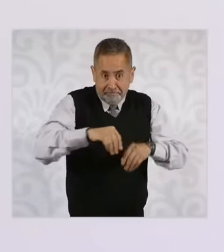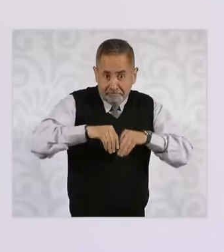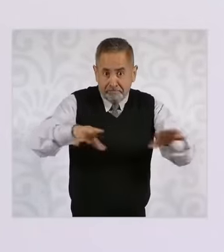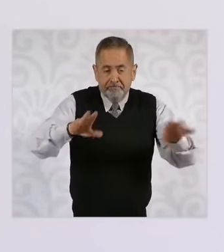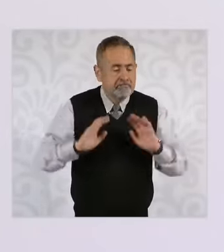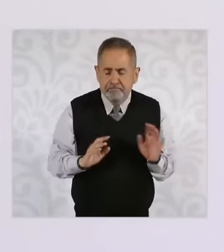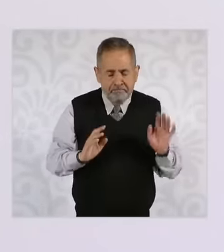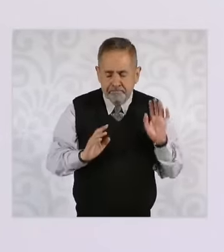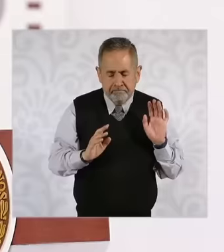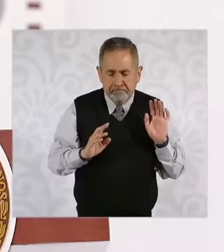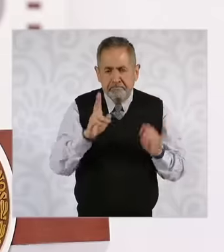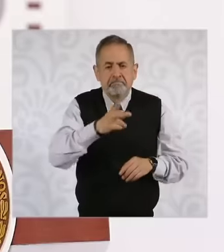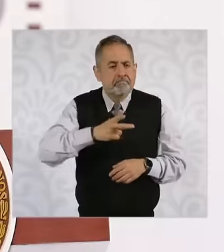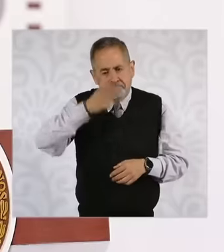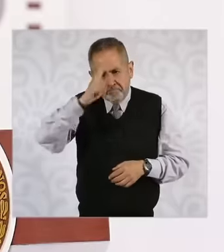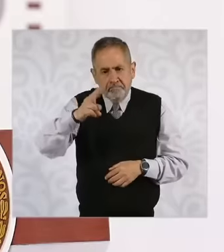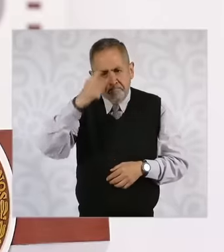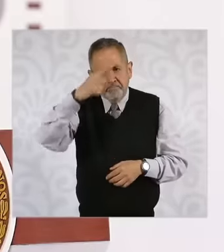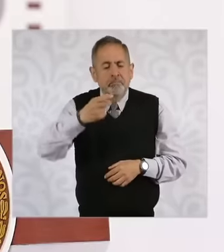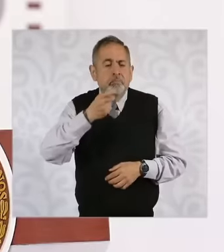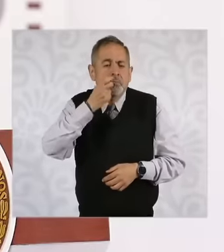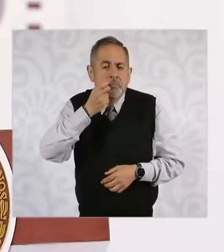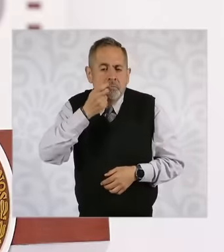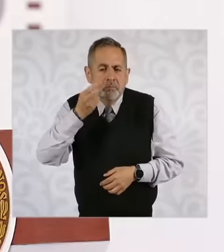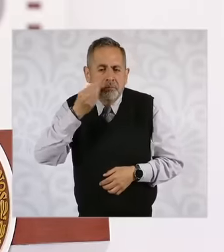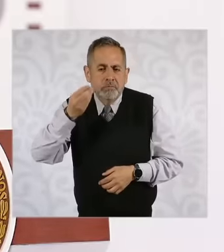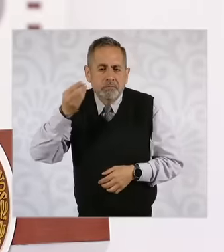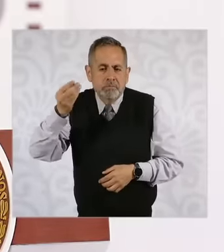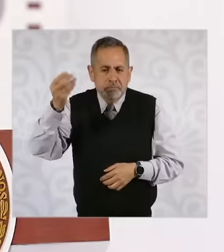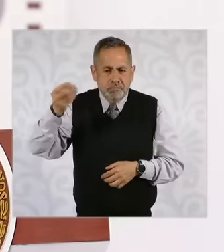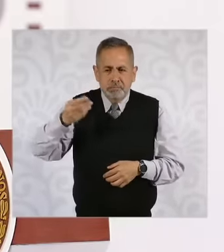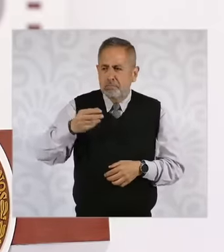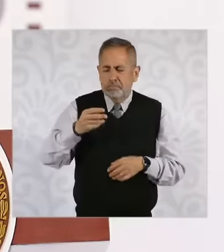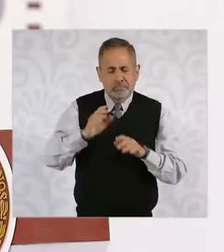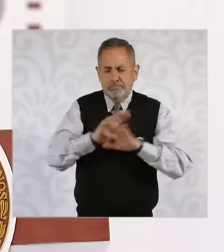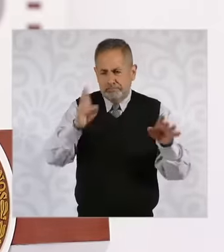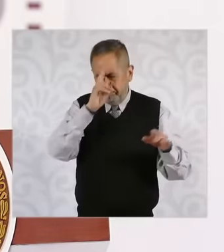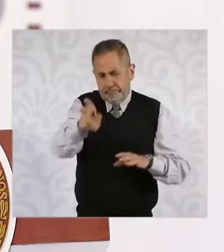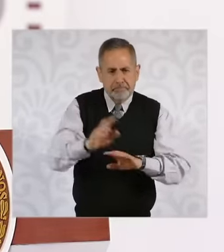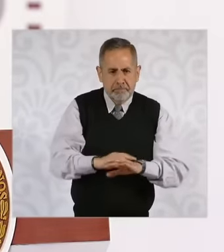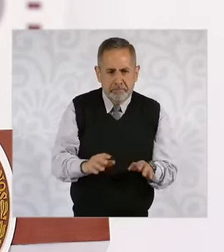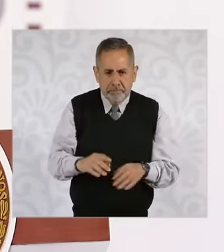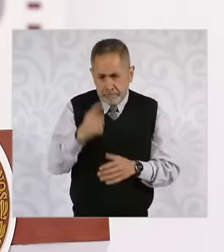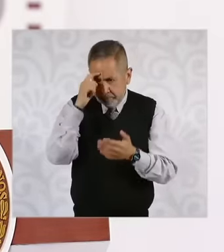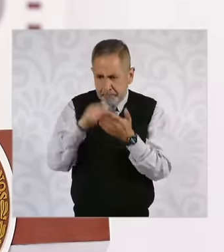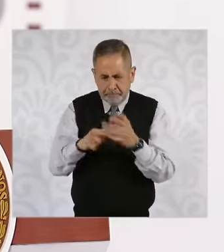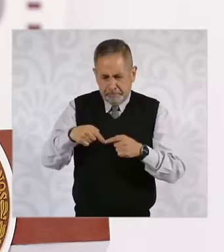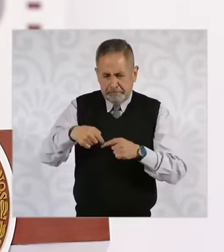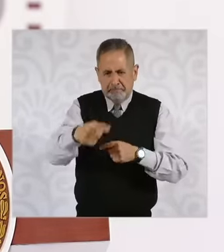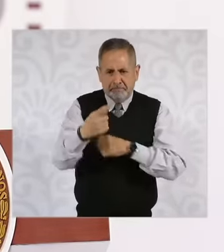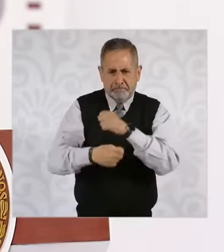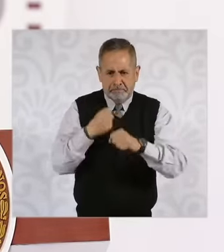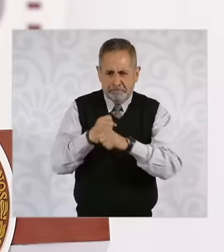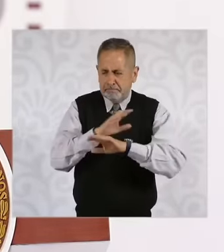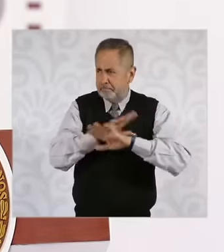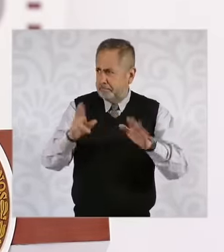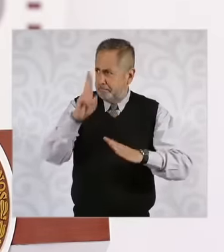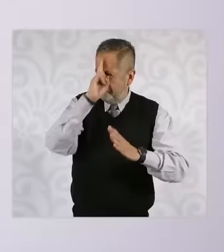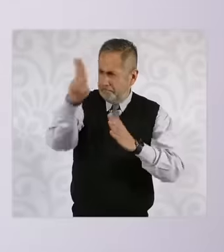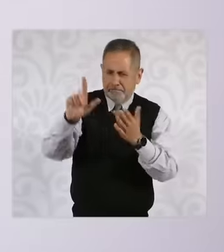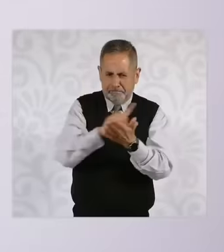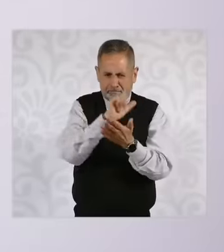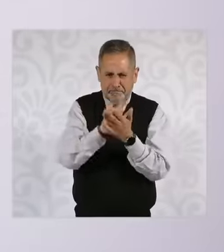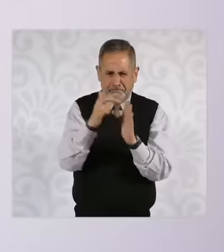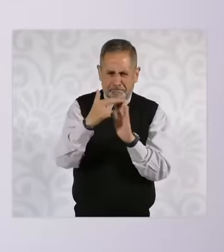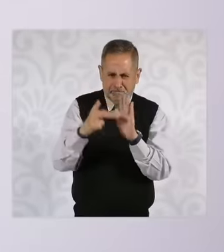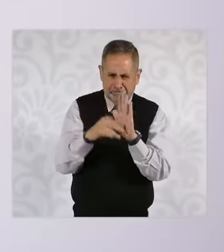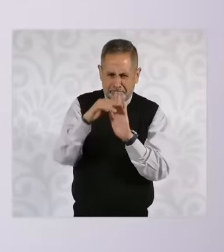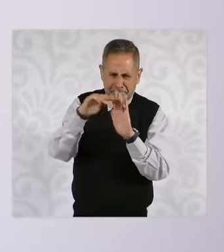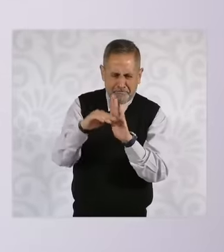We hope that this year all the reforms that were presented on December 5 will be released.